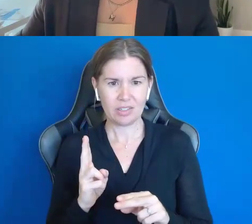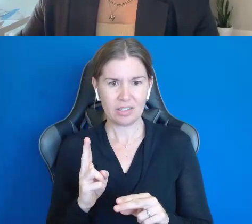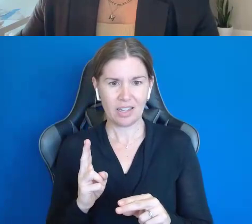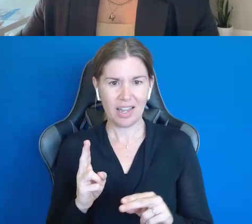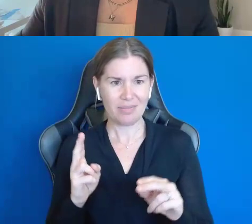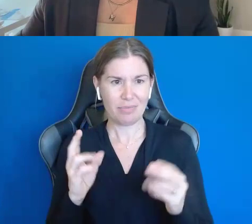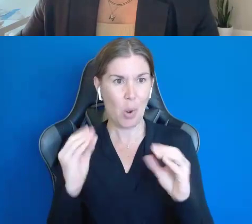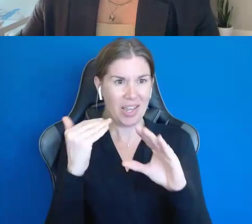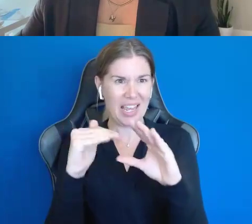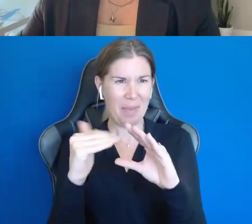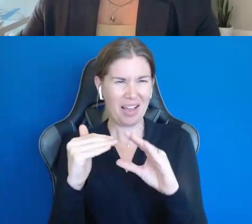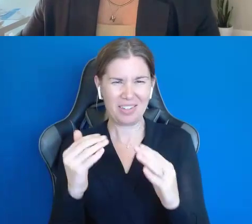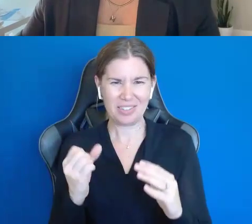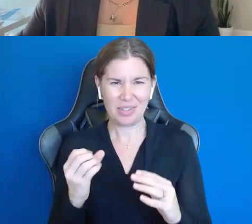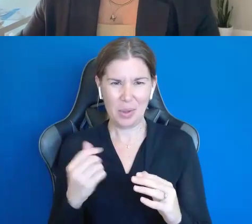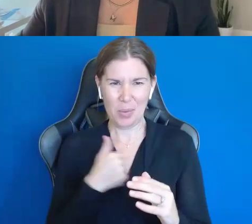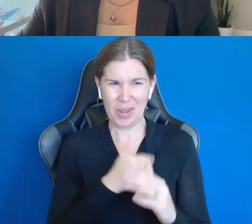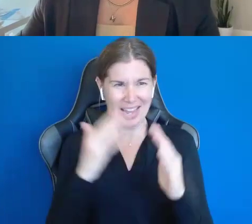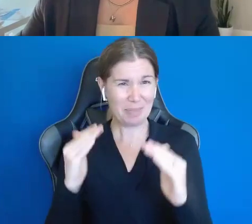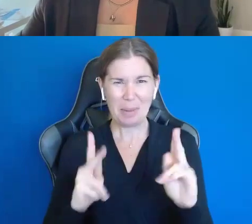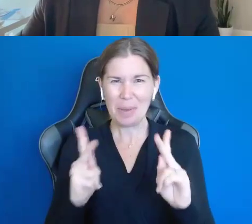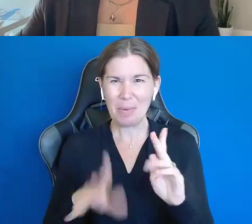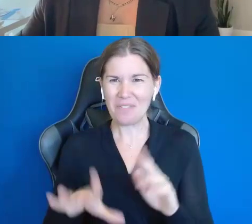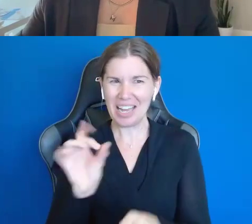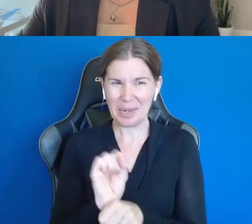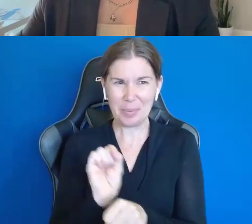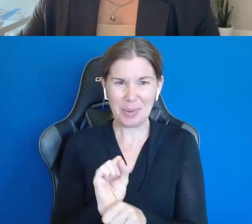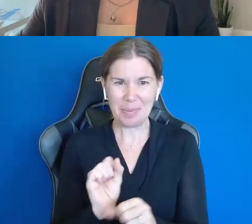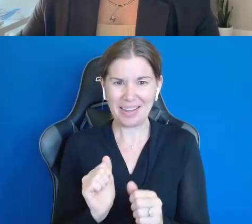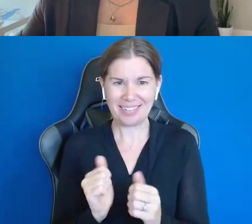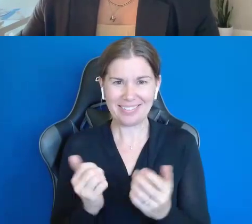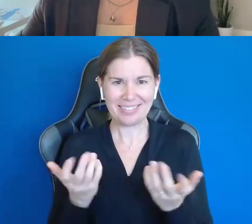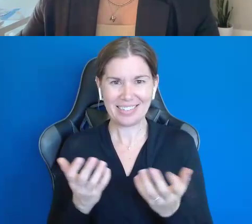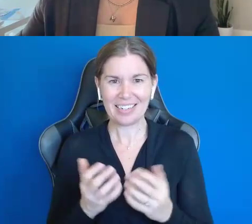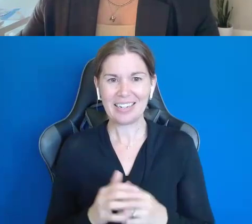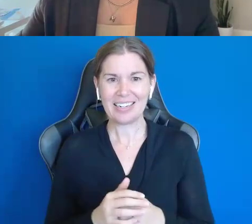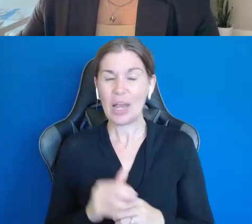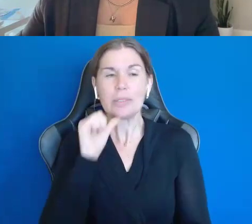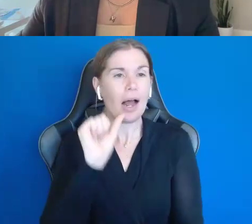Like, this is how we're expecting people to find employment. It wasn't working, you know.